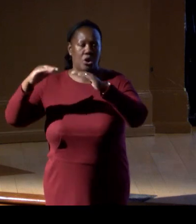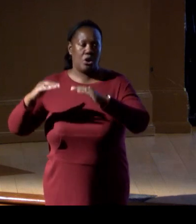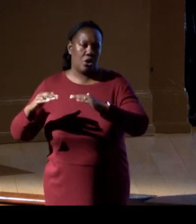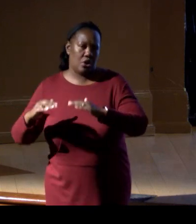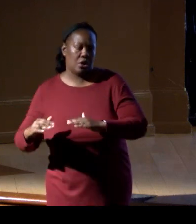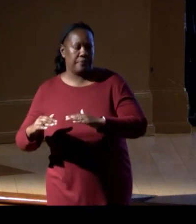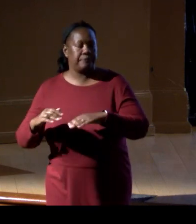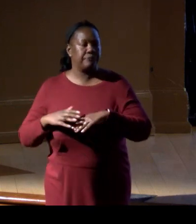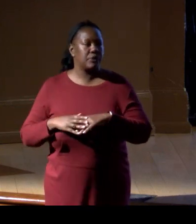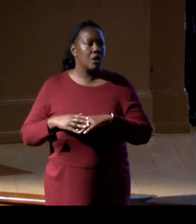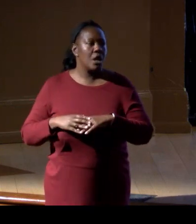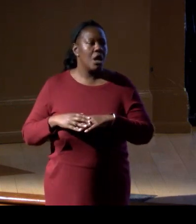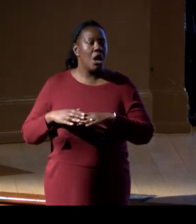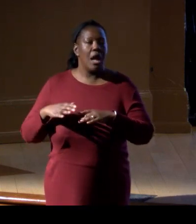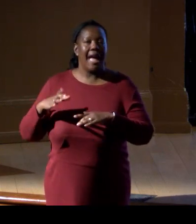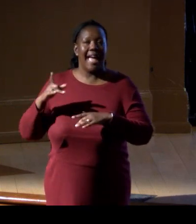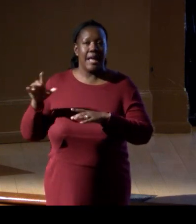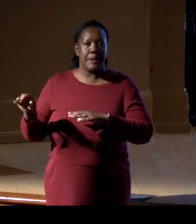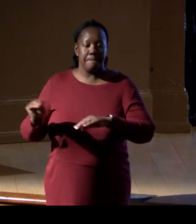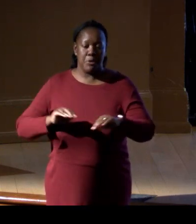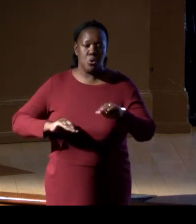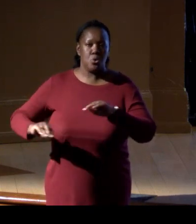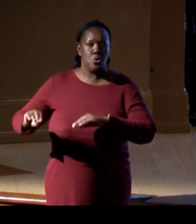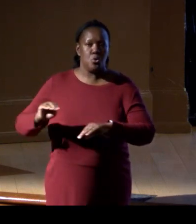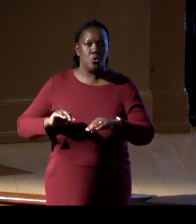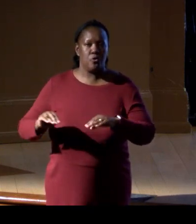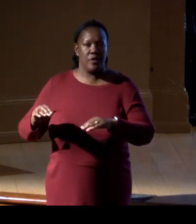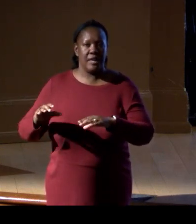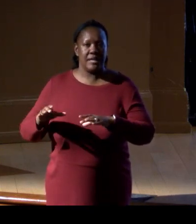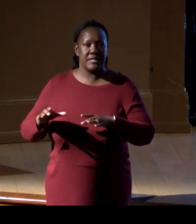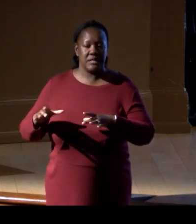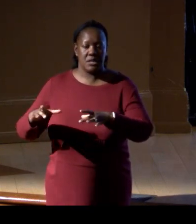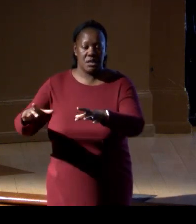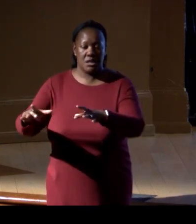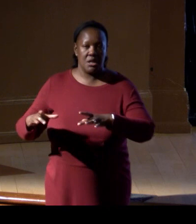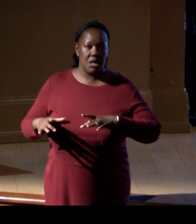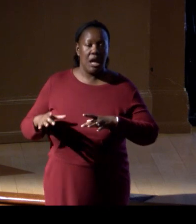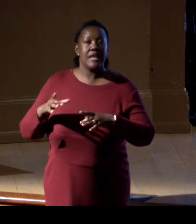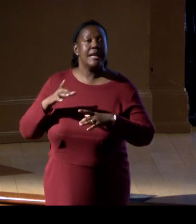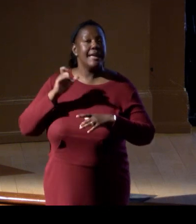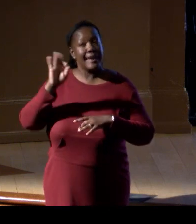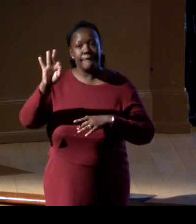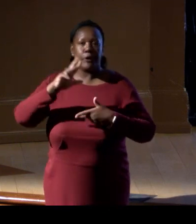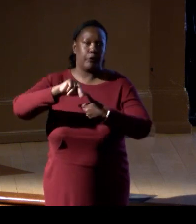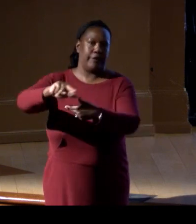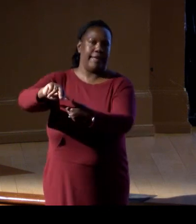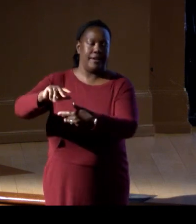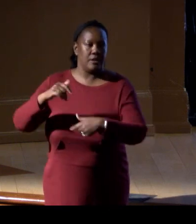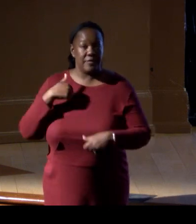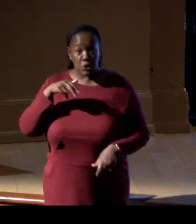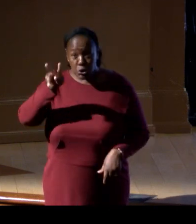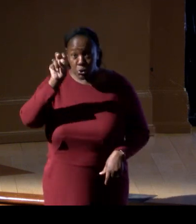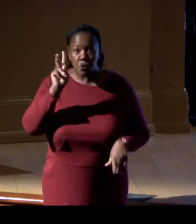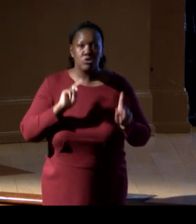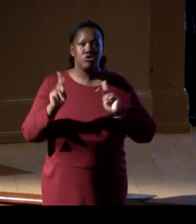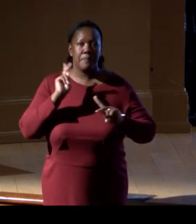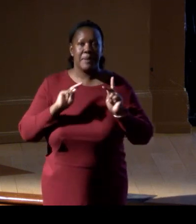lower 'em in the water, and then move the vessel out in the event of a hurricane, 'cause there's 200 people working on this vessel, right?